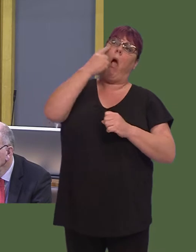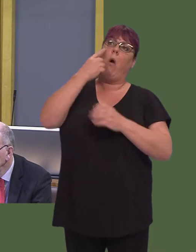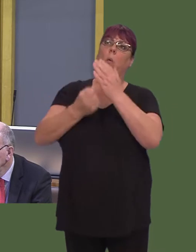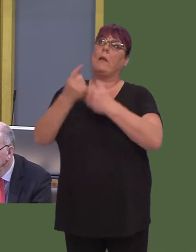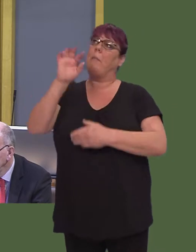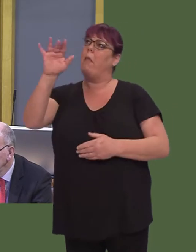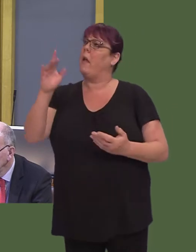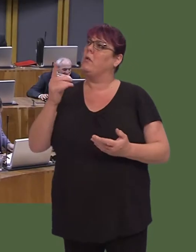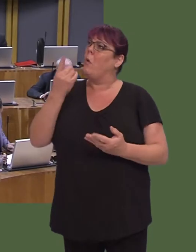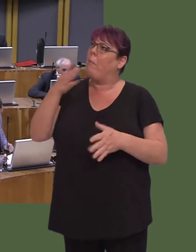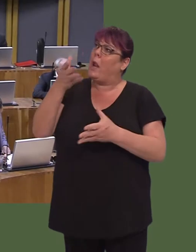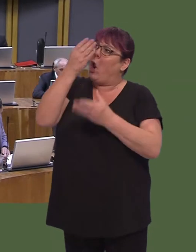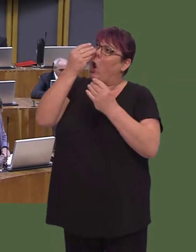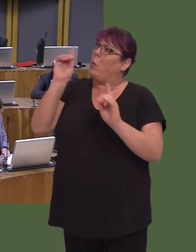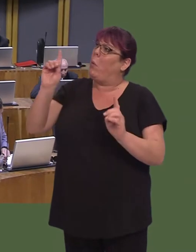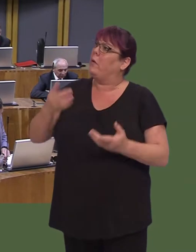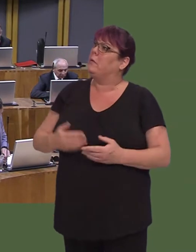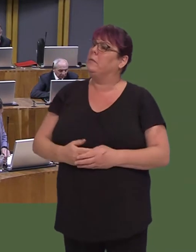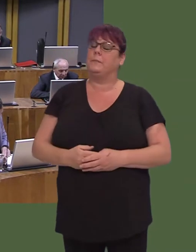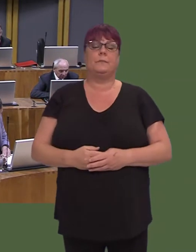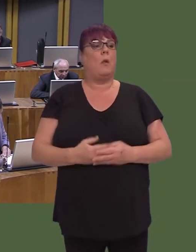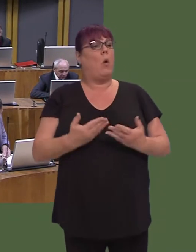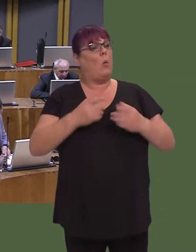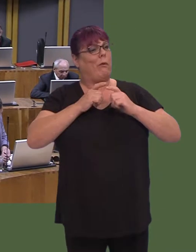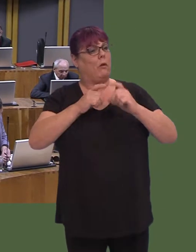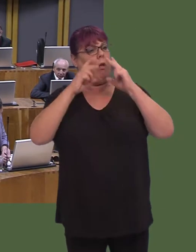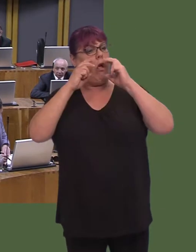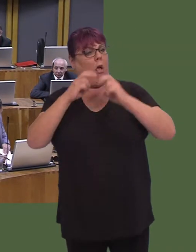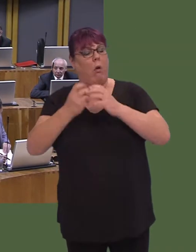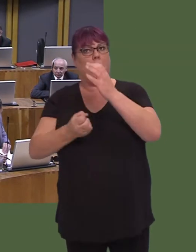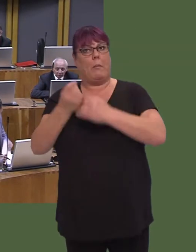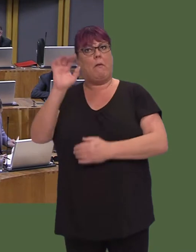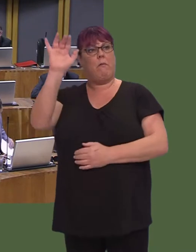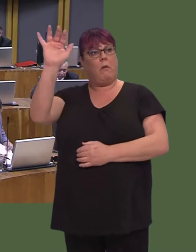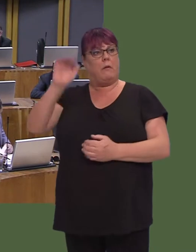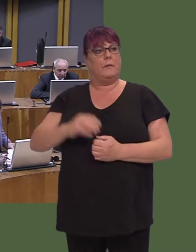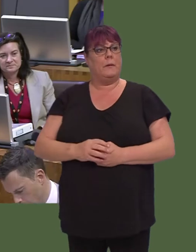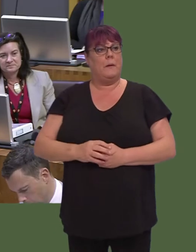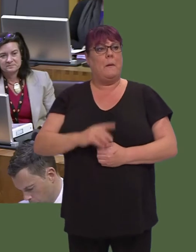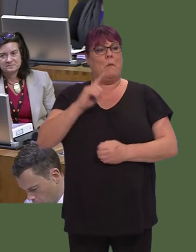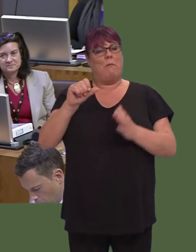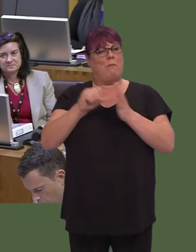Carwyn Jones AM: Well, these are issues that are still being examined. Of course, whatever we do is tempered by the funds that are available.